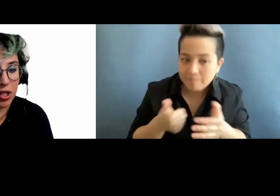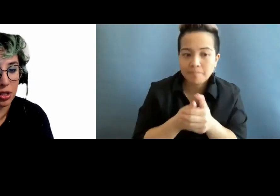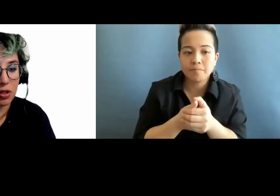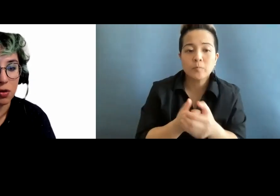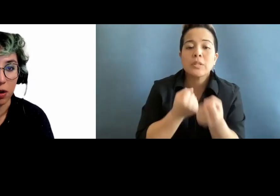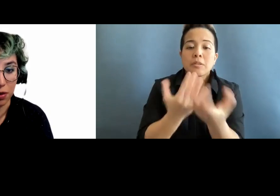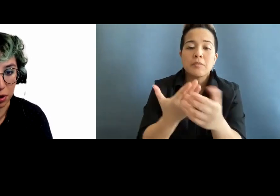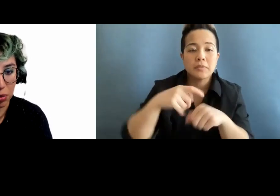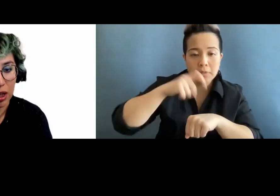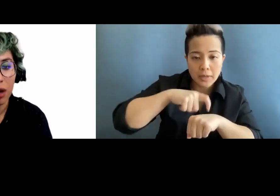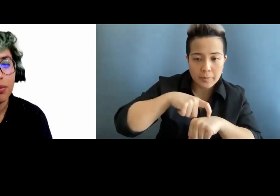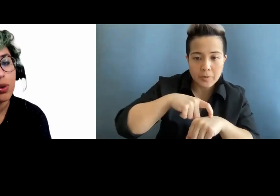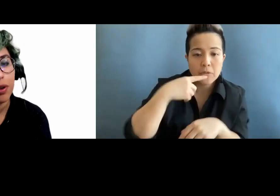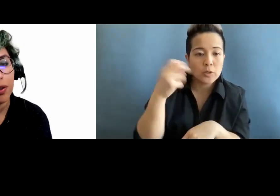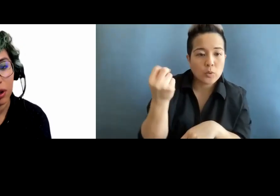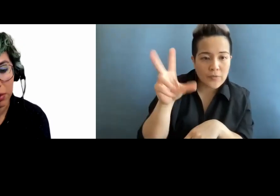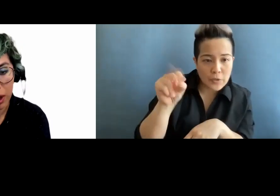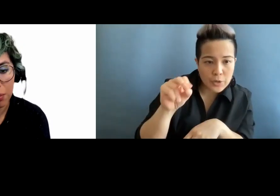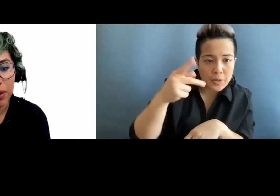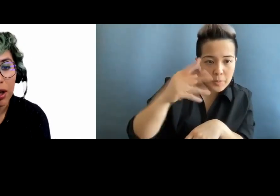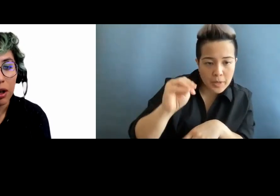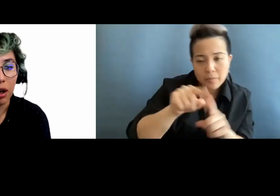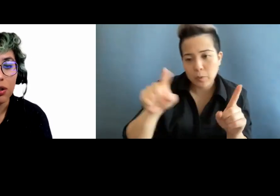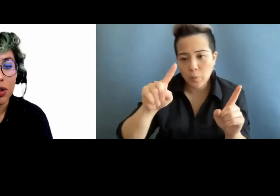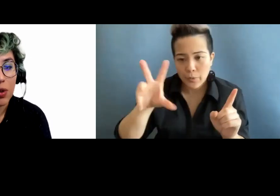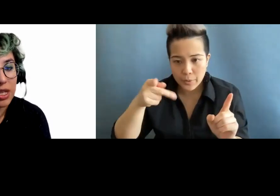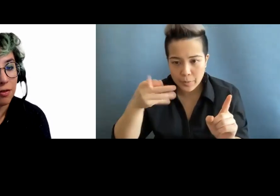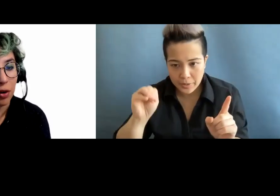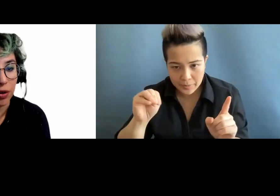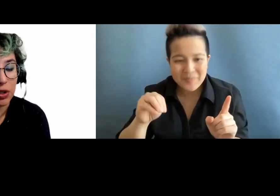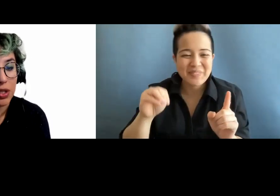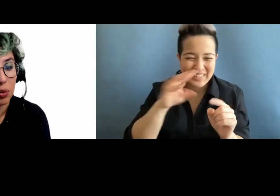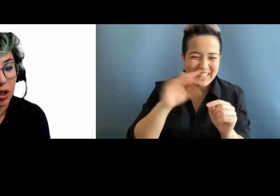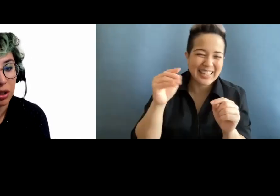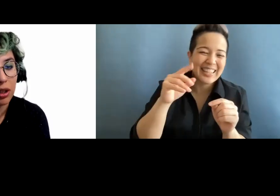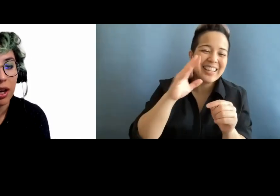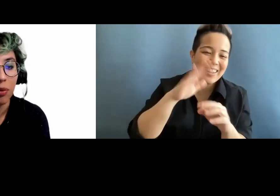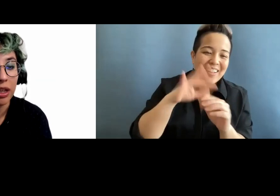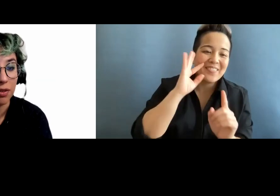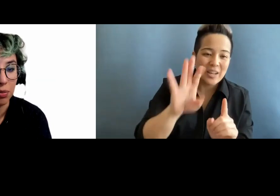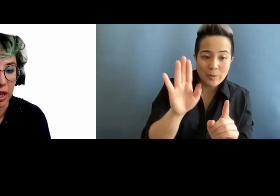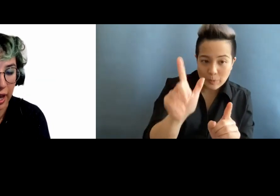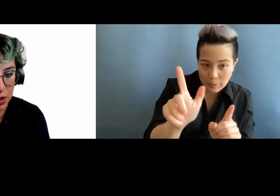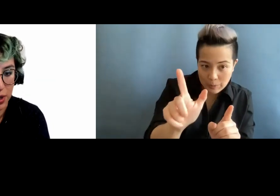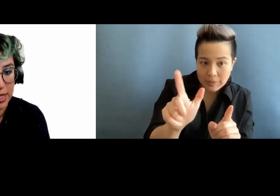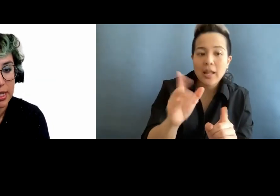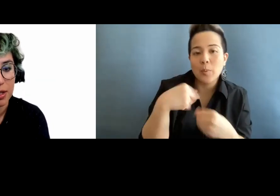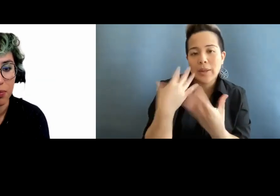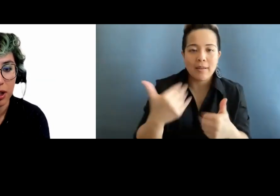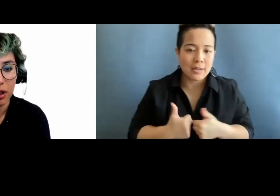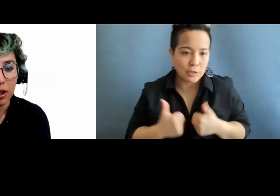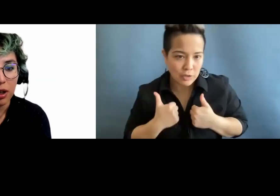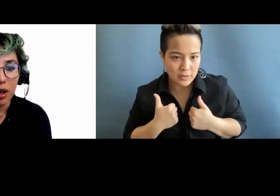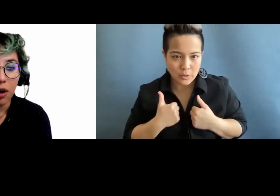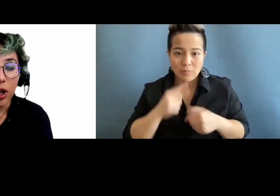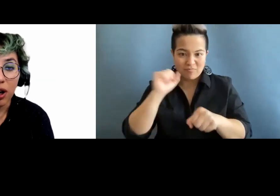which is 12:30 p.m. to 1:30 p.m. on Tuesday, February 21. And we give them the address. We